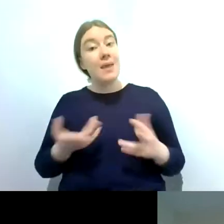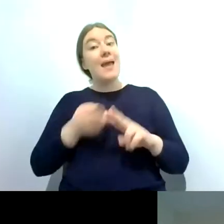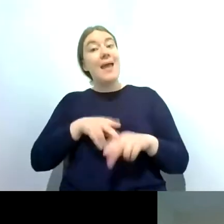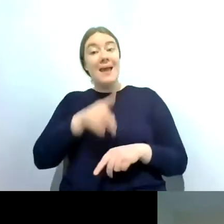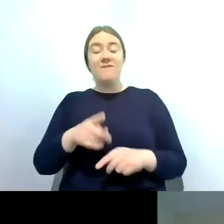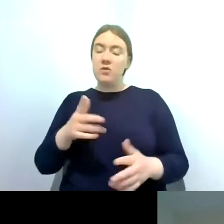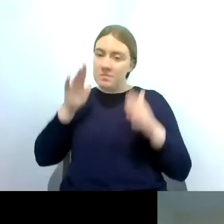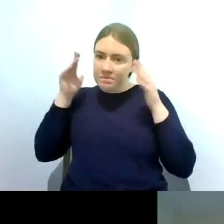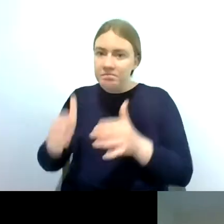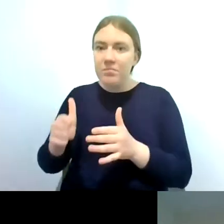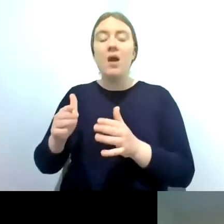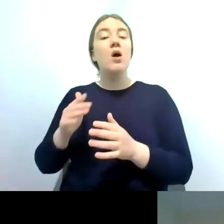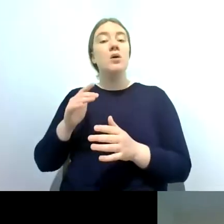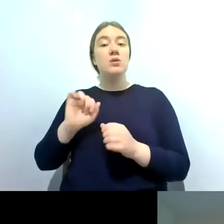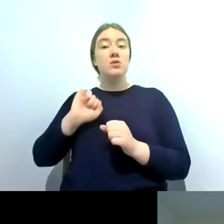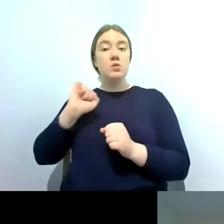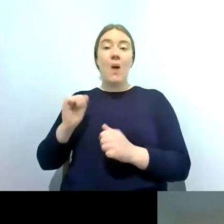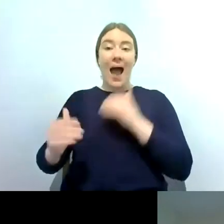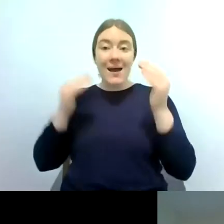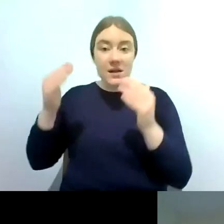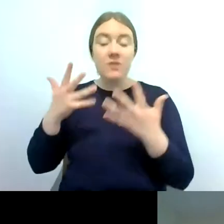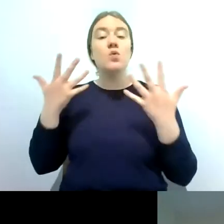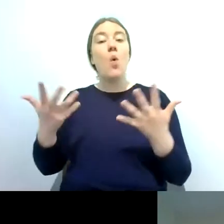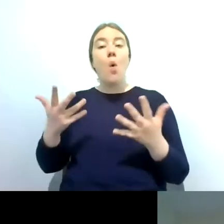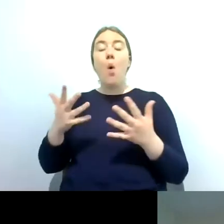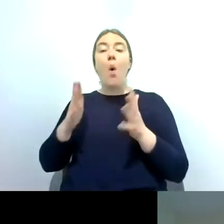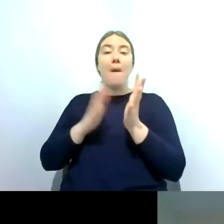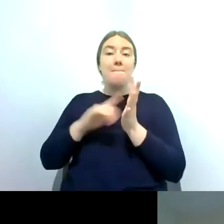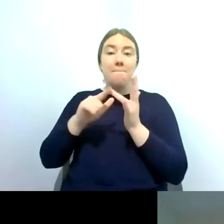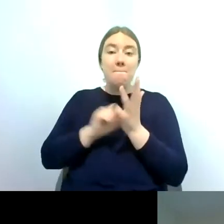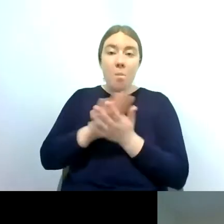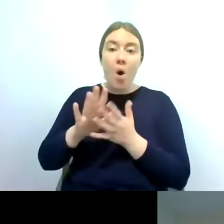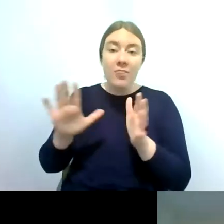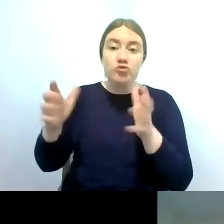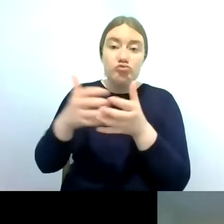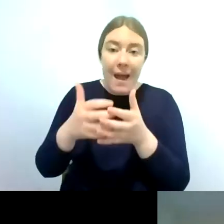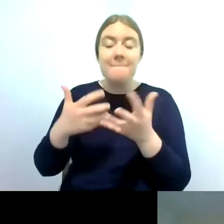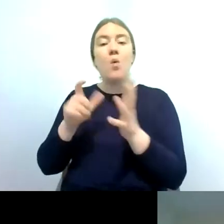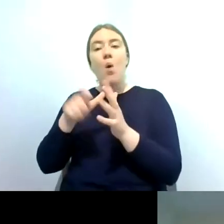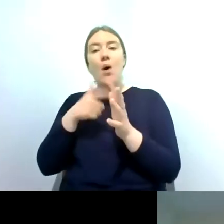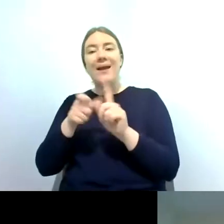trapping in your garden and you get a caddysfly you can id that record would go on to i record